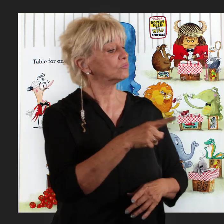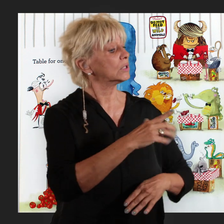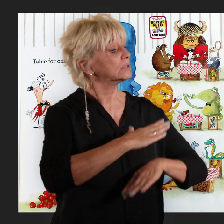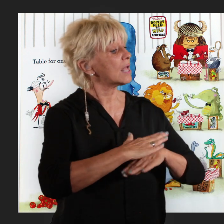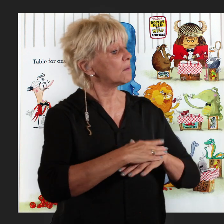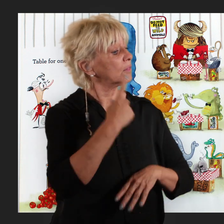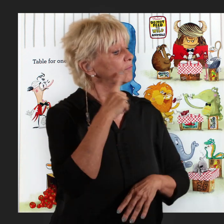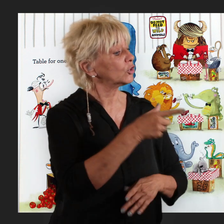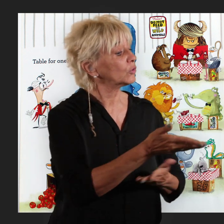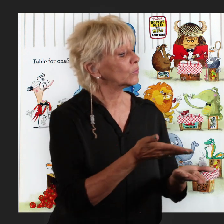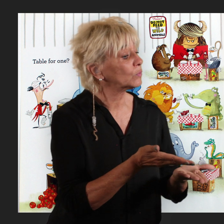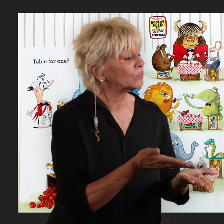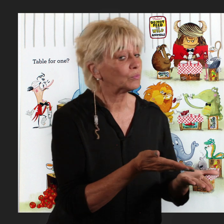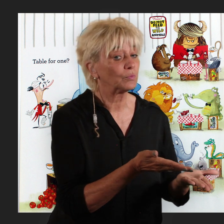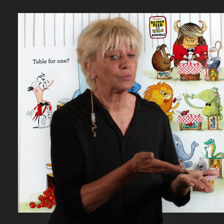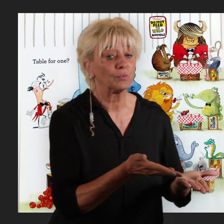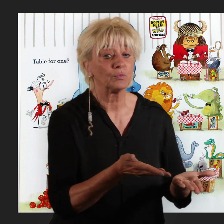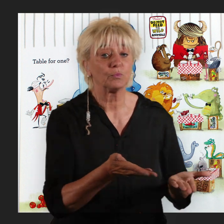Table for one?